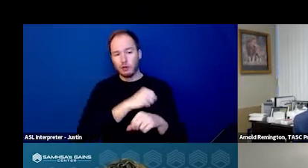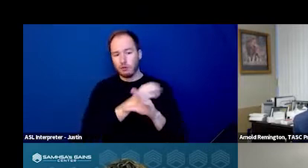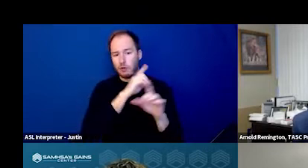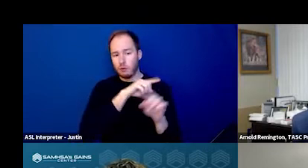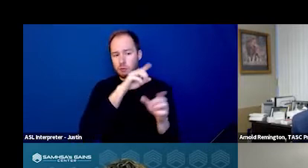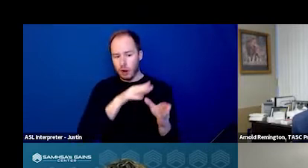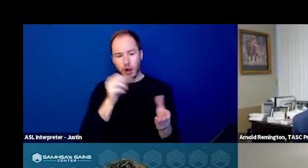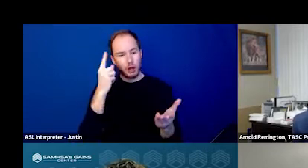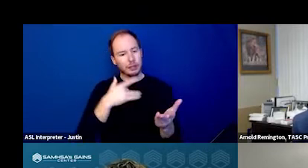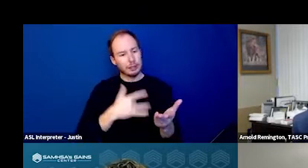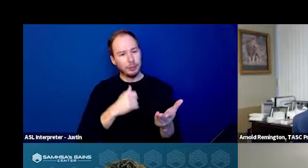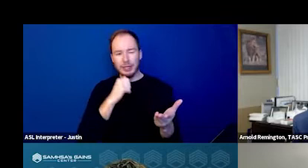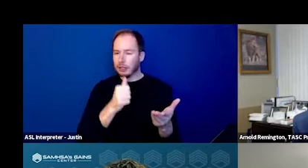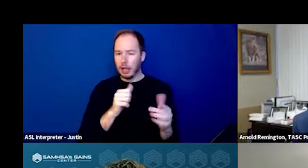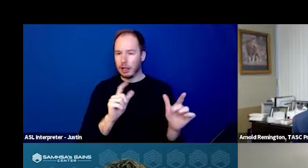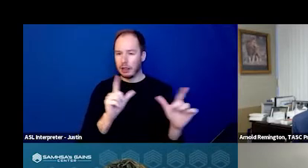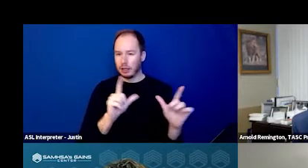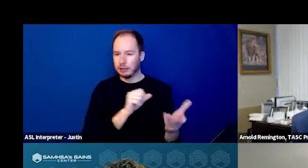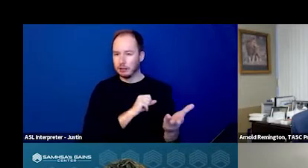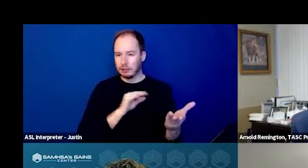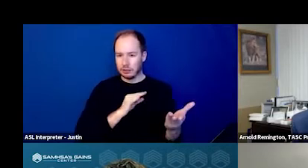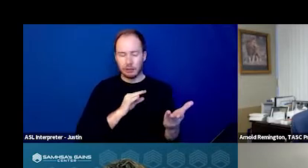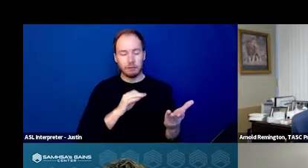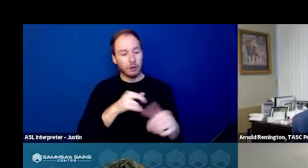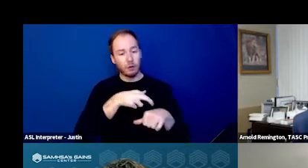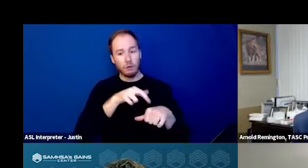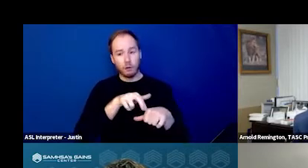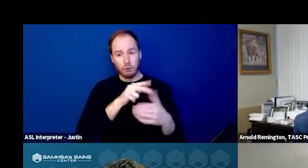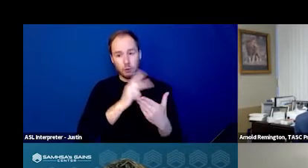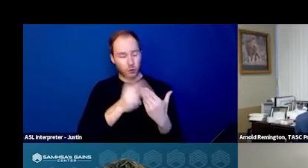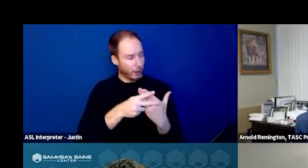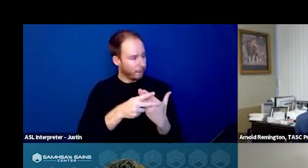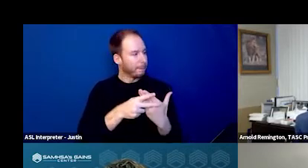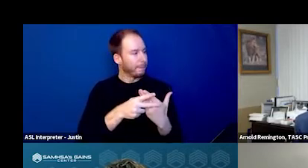but typically they're not licensed staff. And the referral program is simply that.